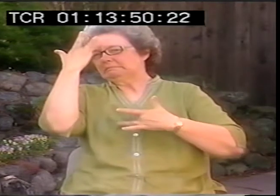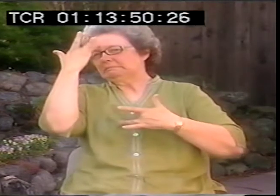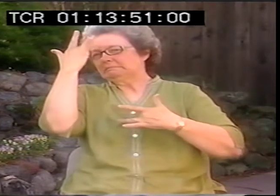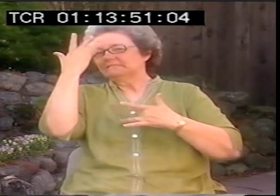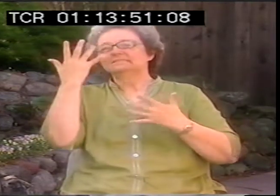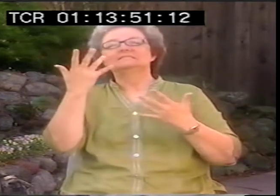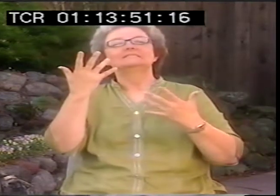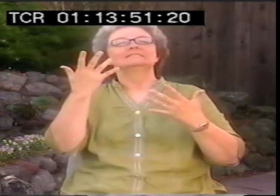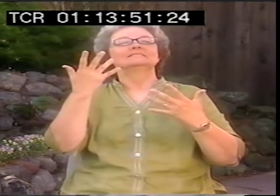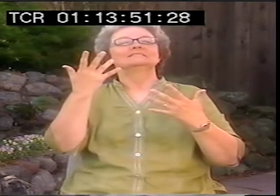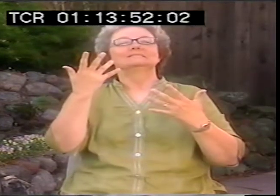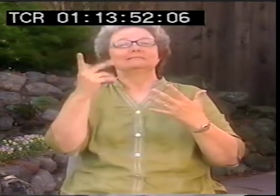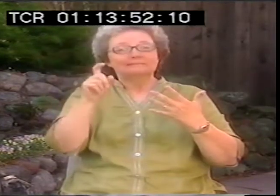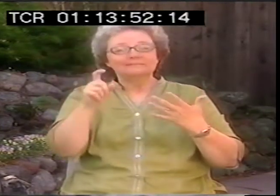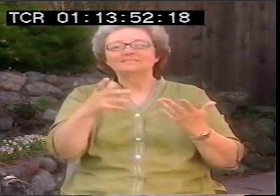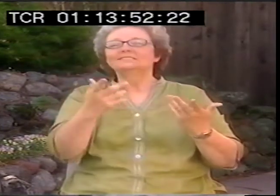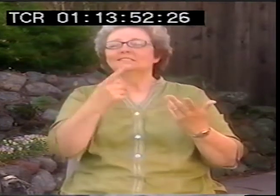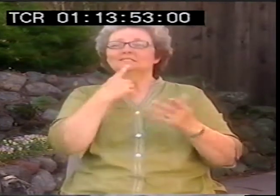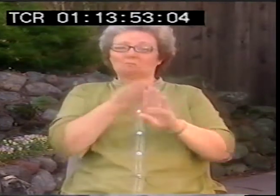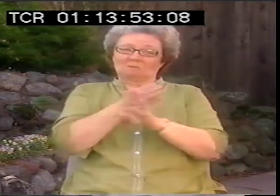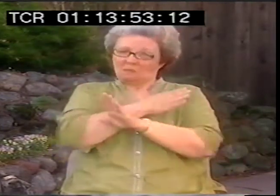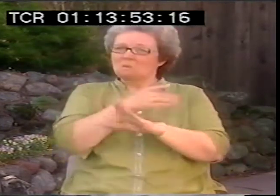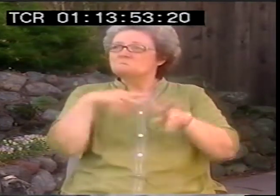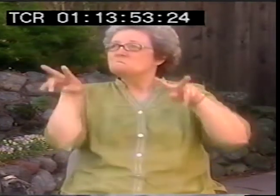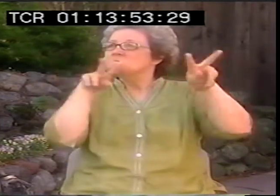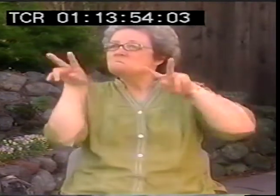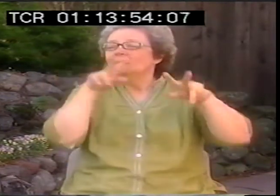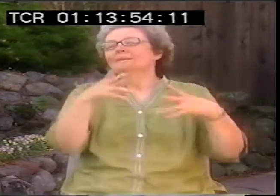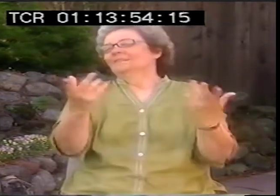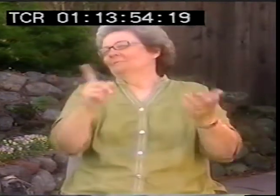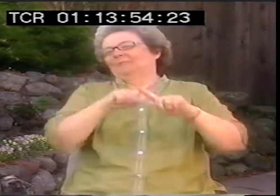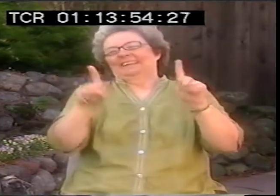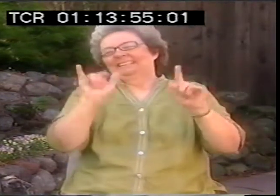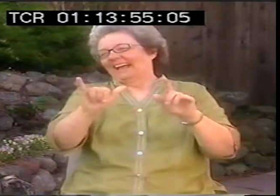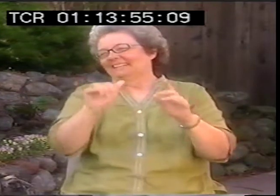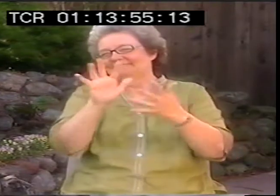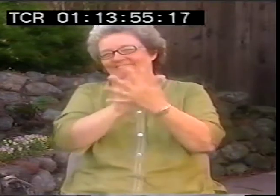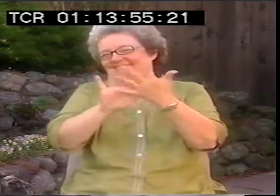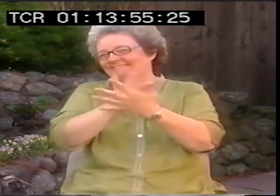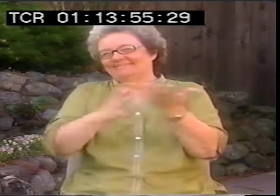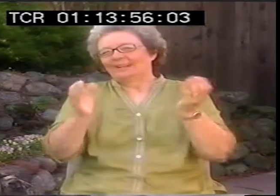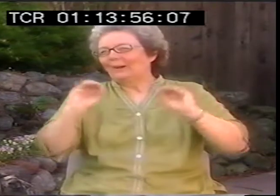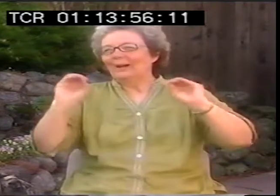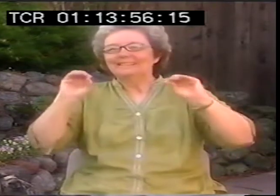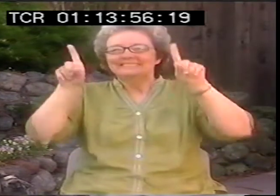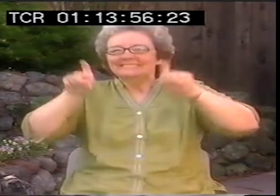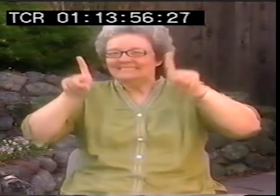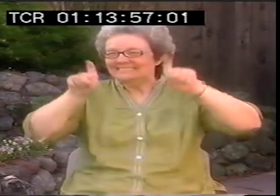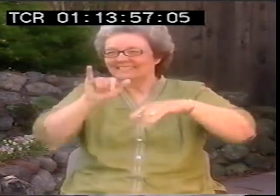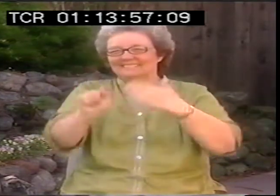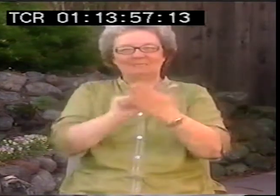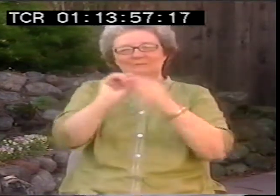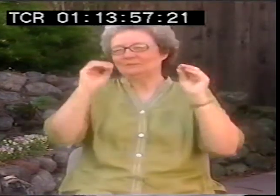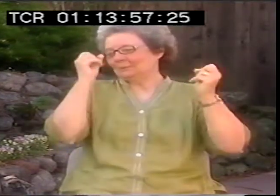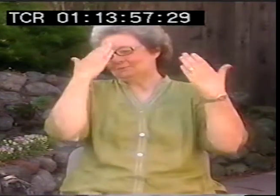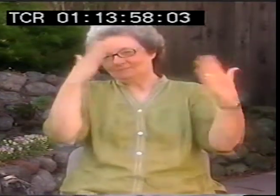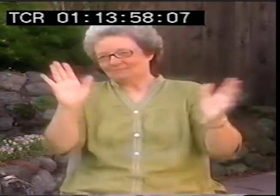And as for me, my mom says that when I was six months old, I was taken ill. And before that it was very visual anyway.